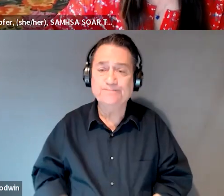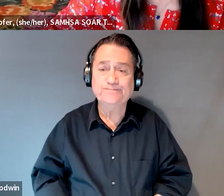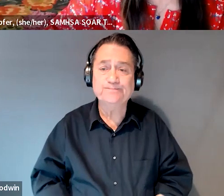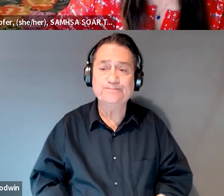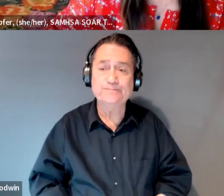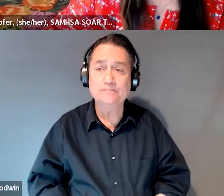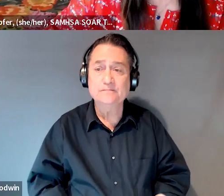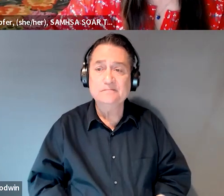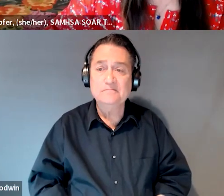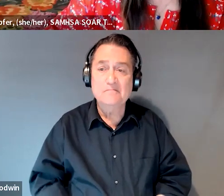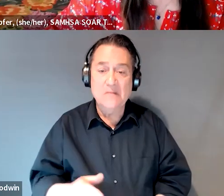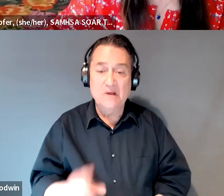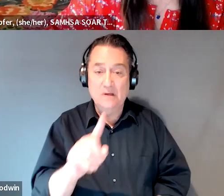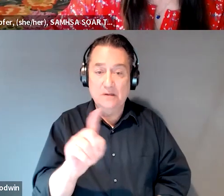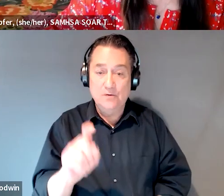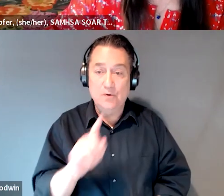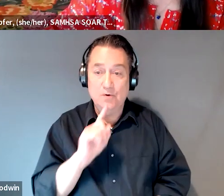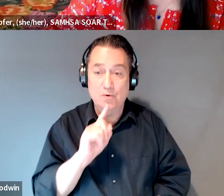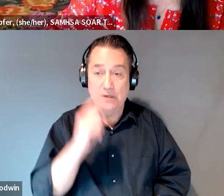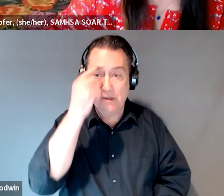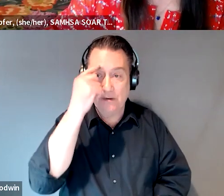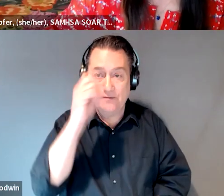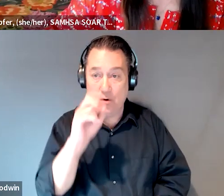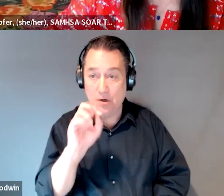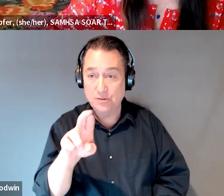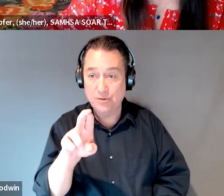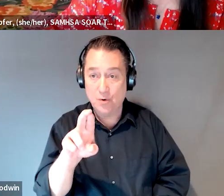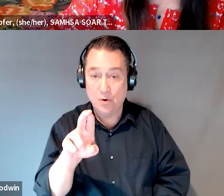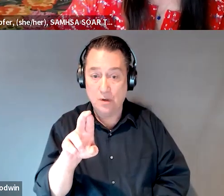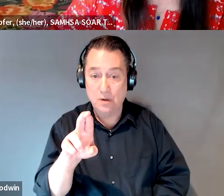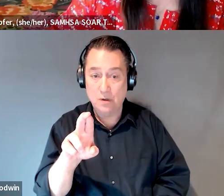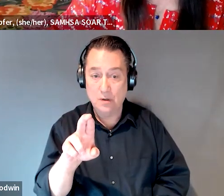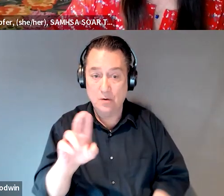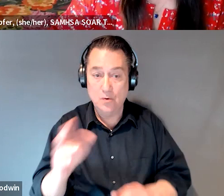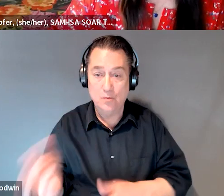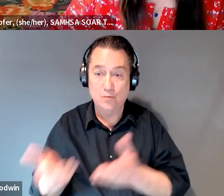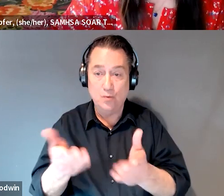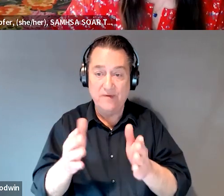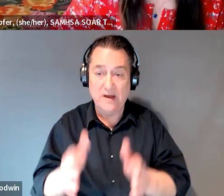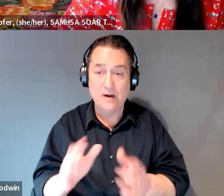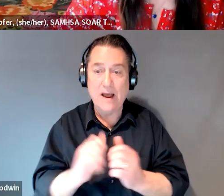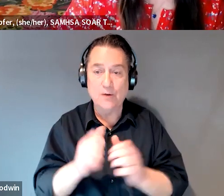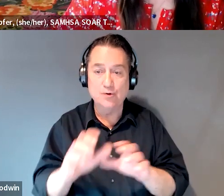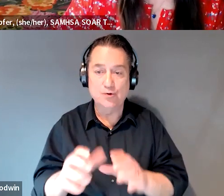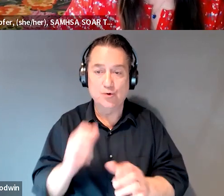So this question is for the SOAR providers, how you do your kind of eligibility determination